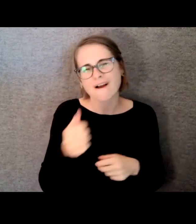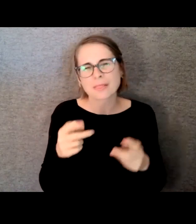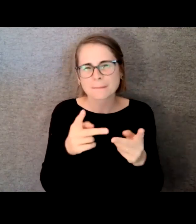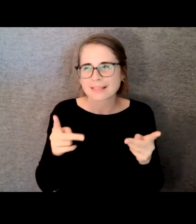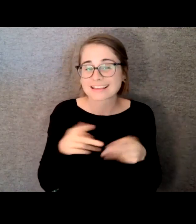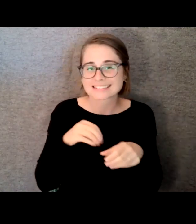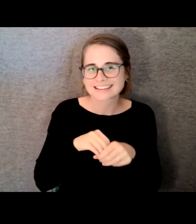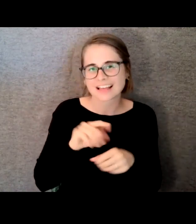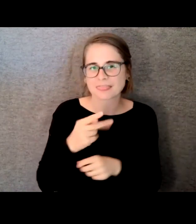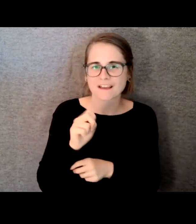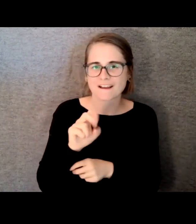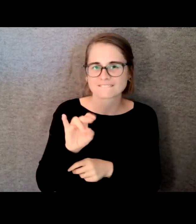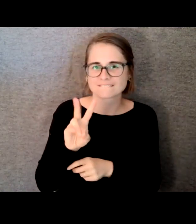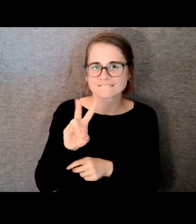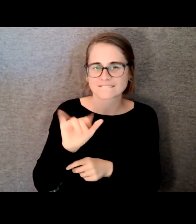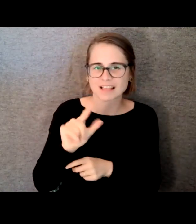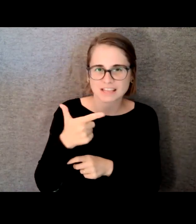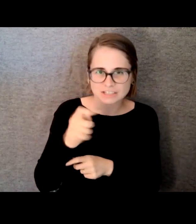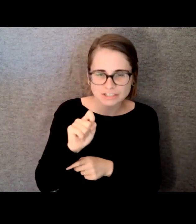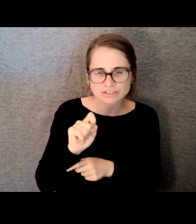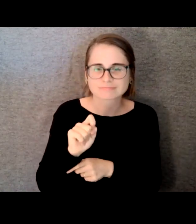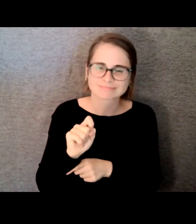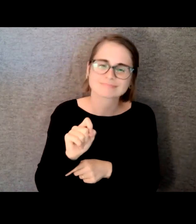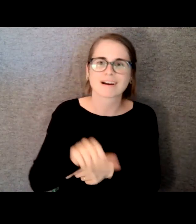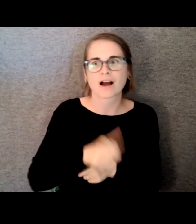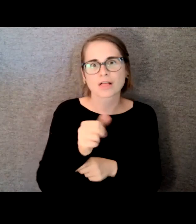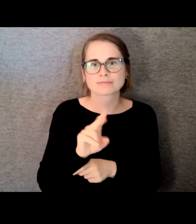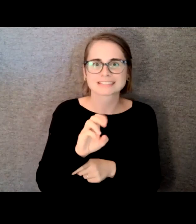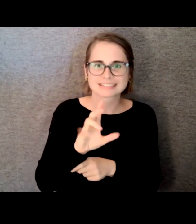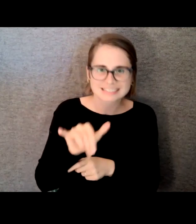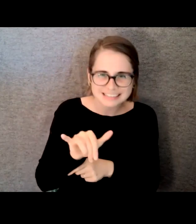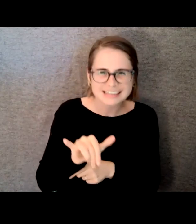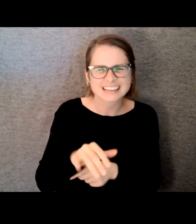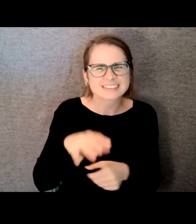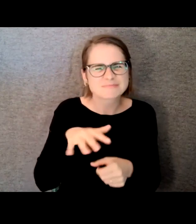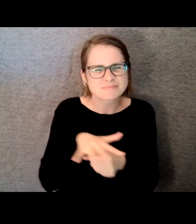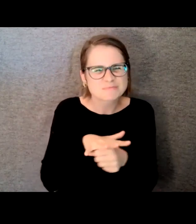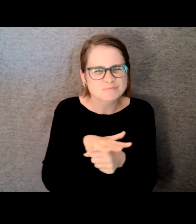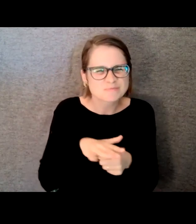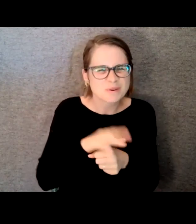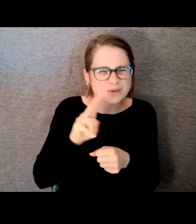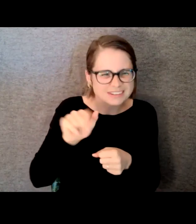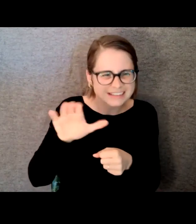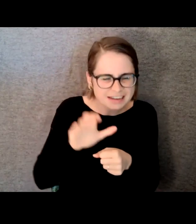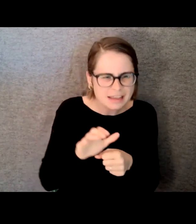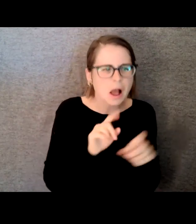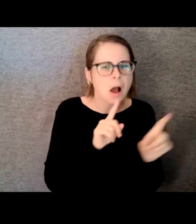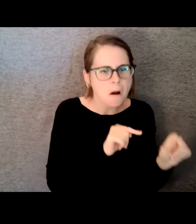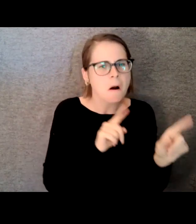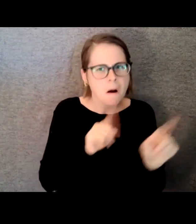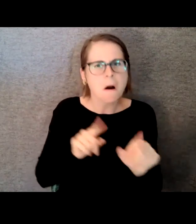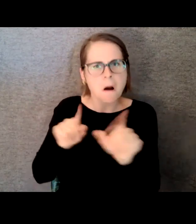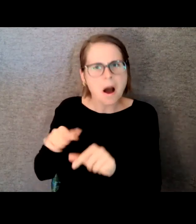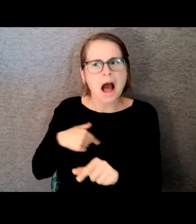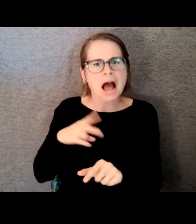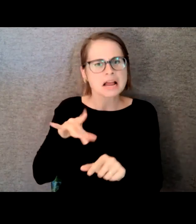and another place on McDougal and I was out there and had finally overcome this frozen